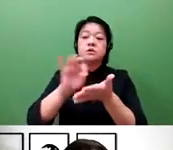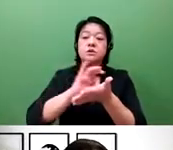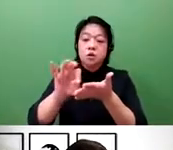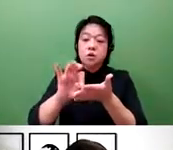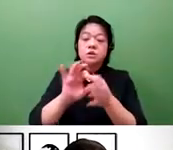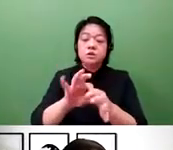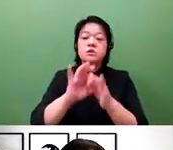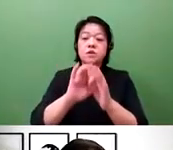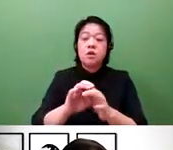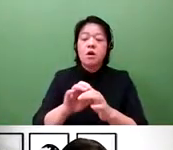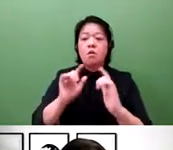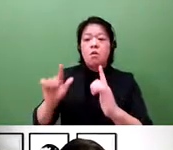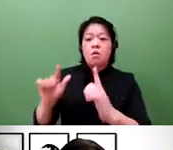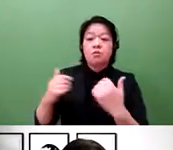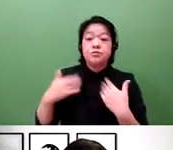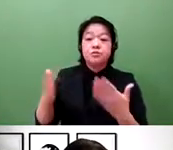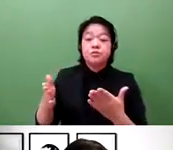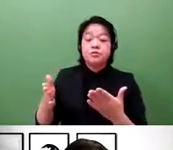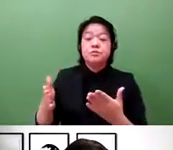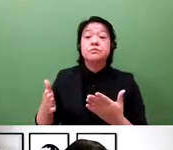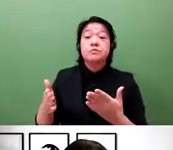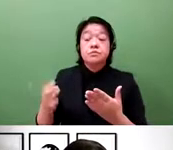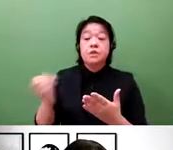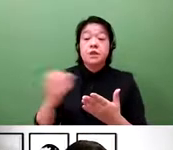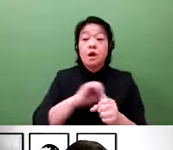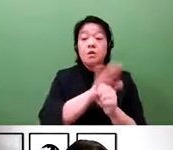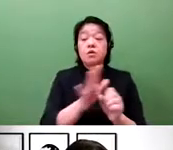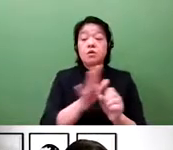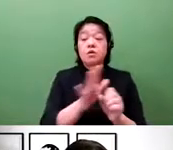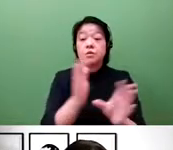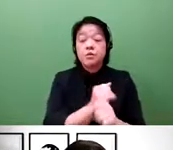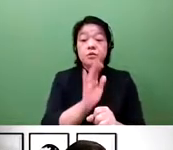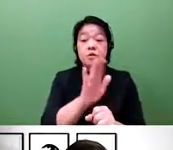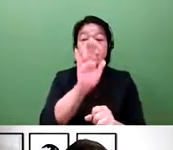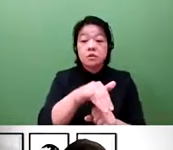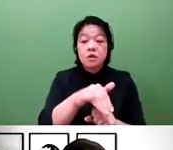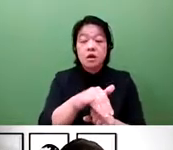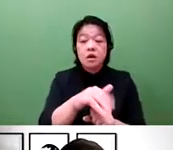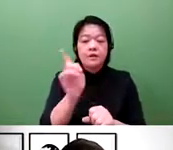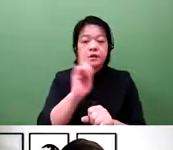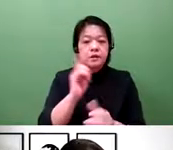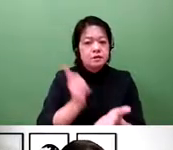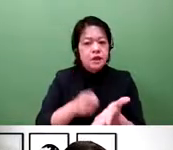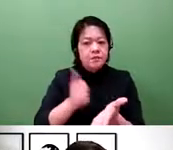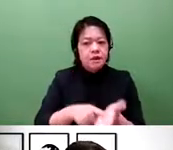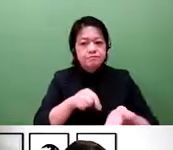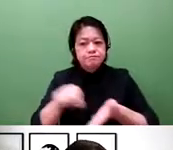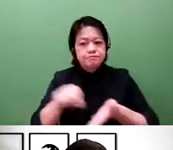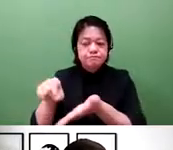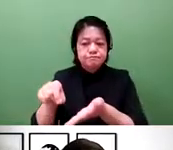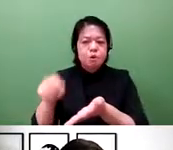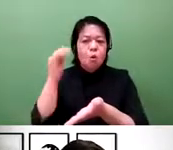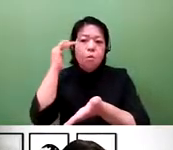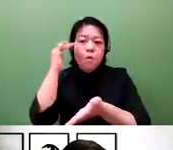It is not clear to what extent these patents are actually being used for the purpose, The use of patent rights is not made mandatory,